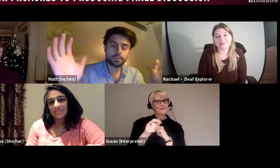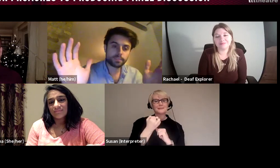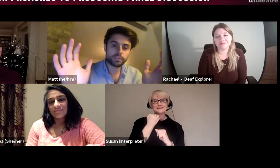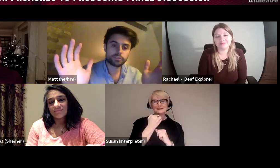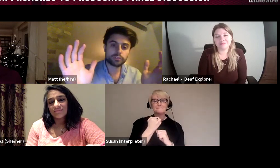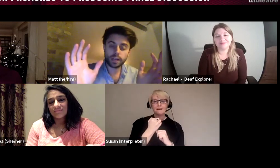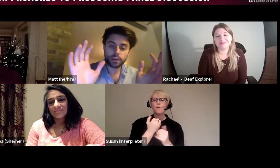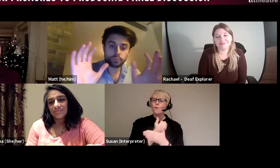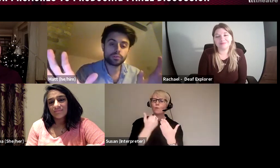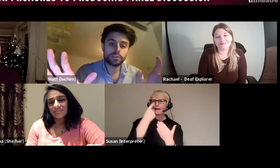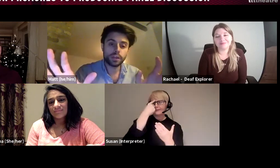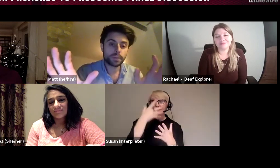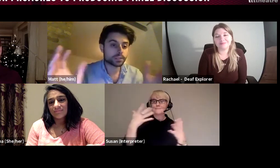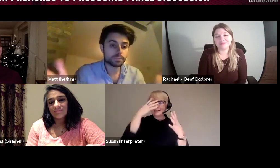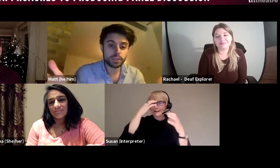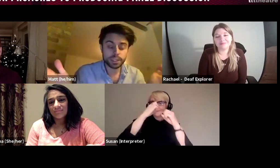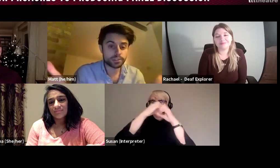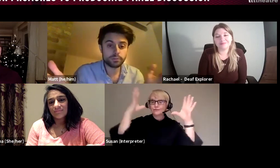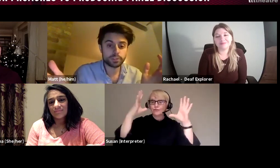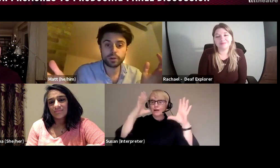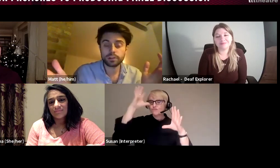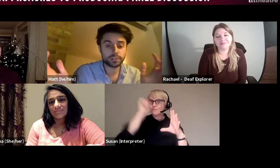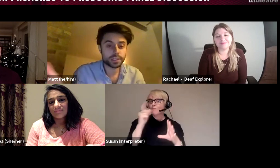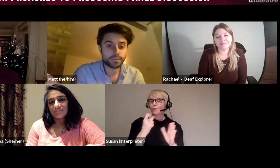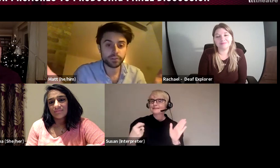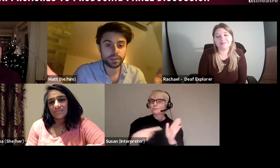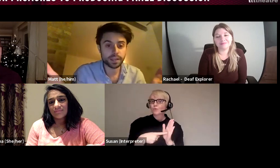and realise what's important because sometimes there is too much work to achieve everything and